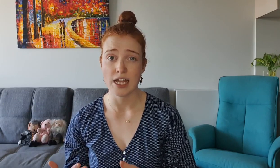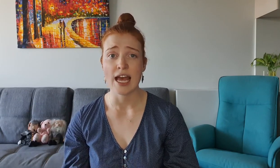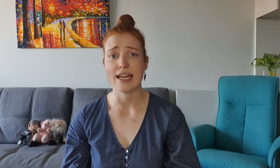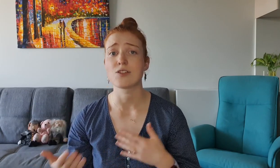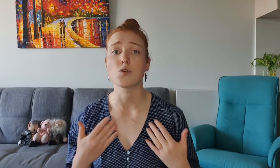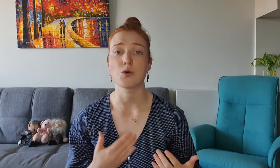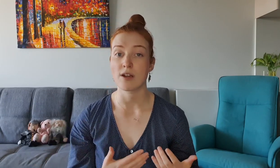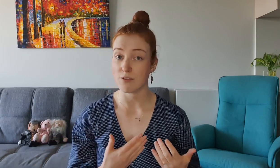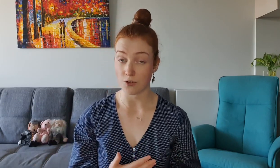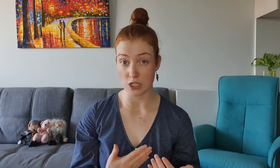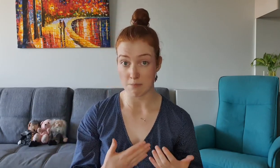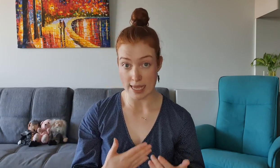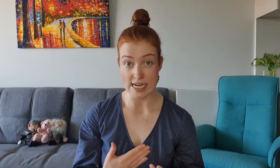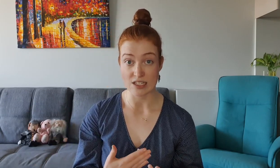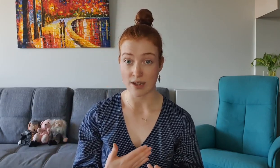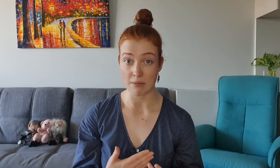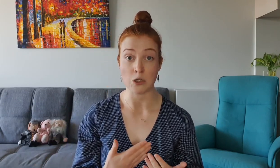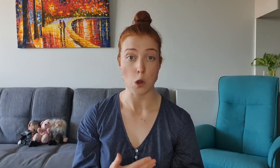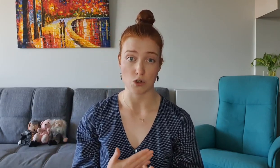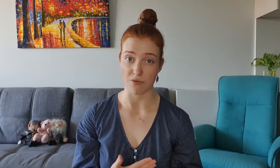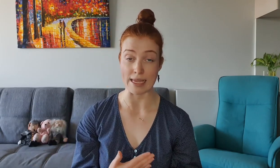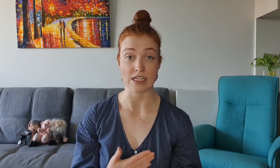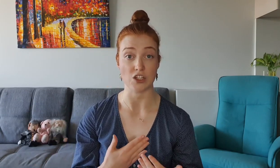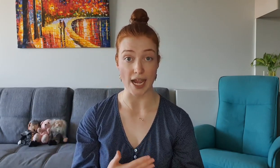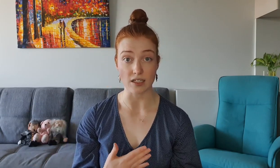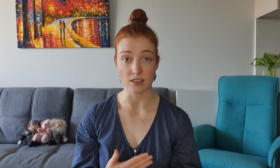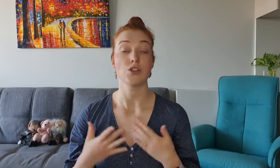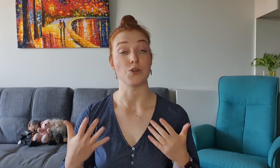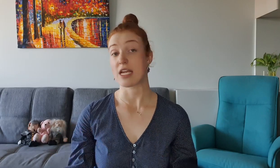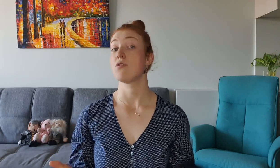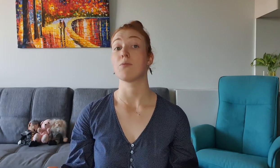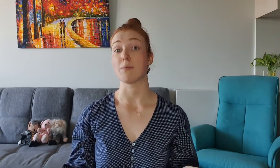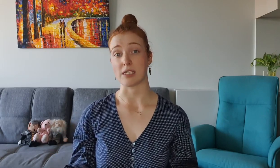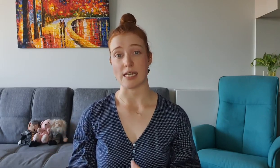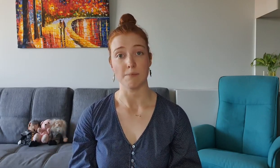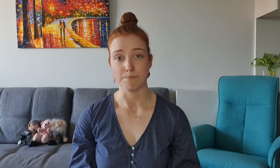and he's also one of the first men in his family not to have been to jail So genuine props to him